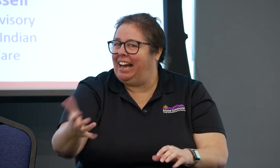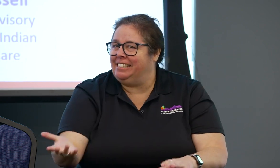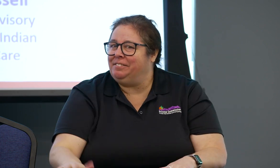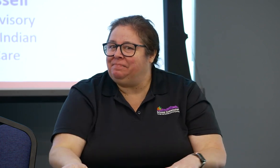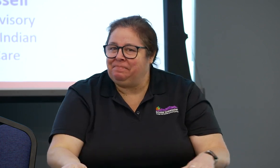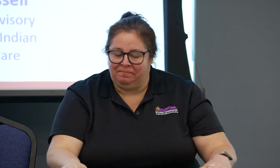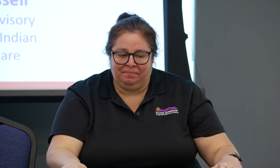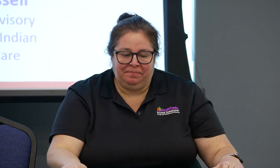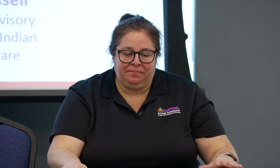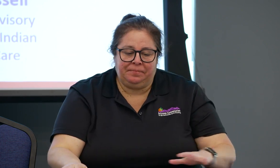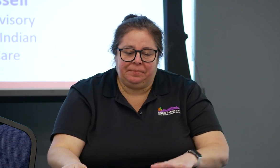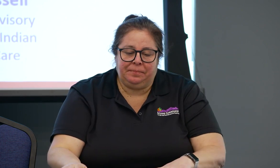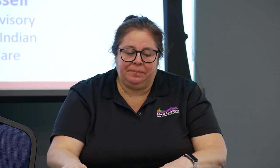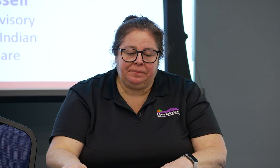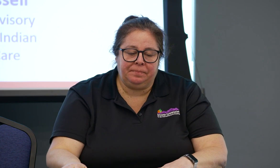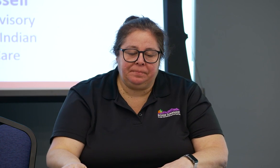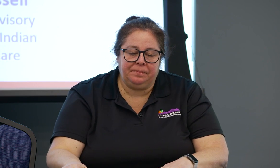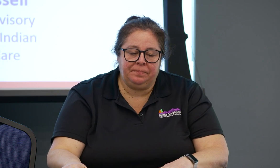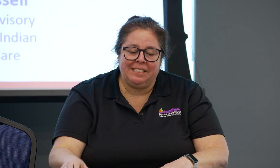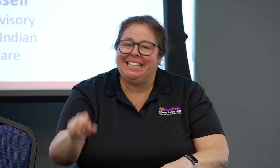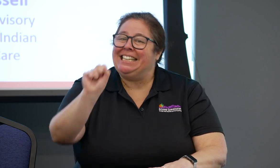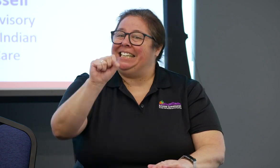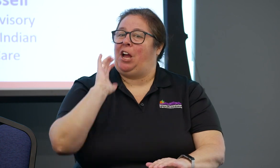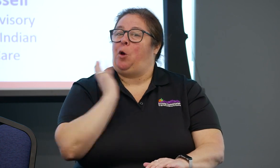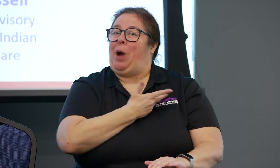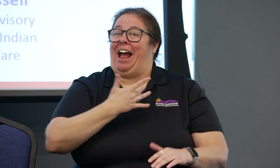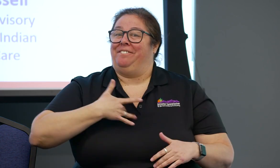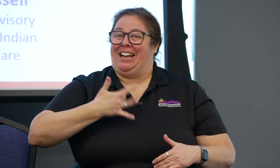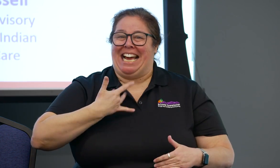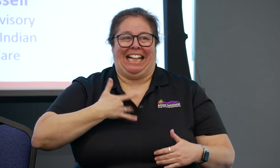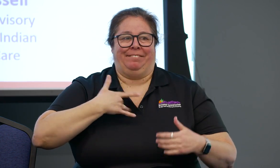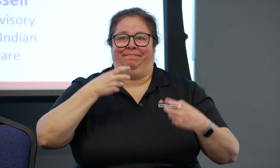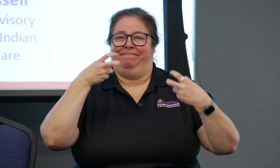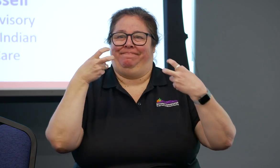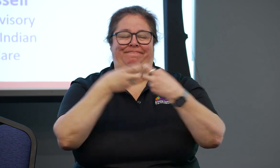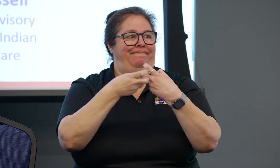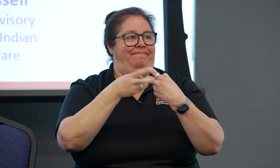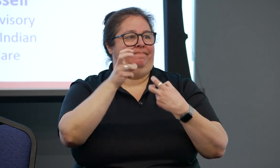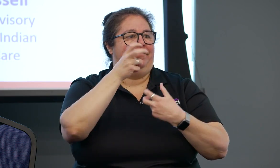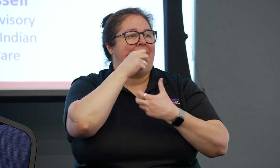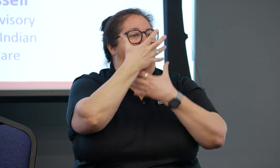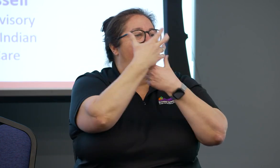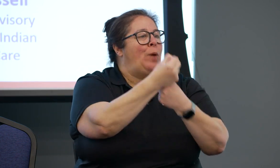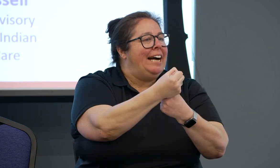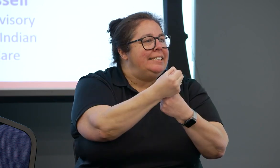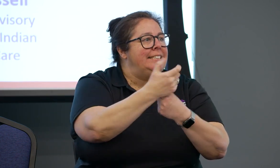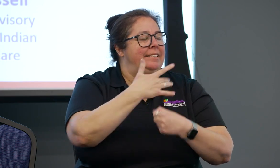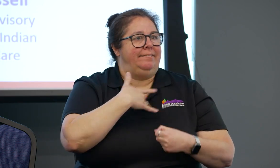So understanding that most facilities are under prepared and are not aware of these issues,